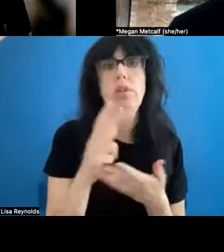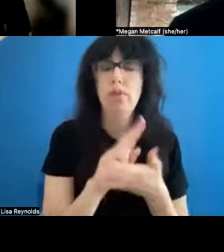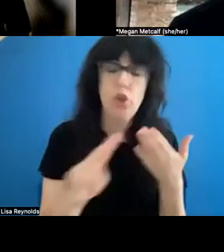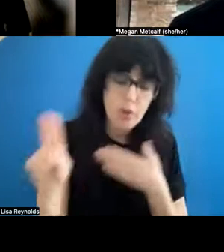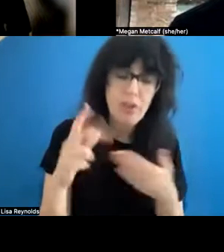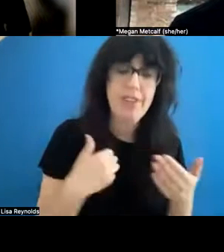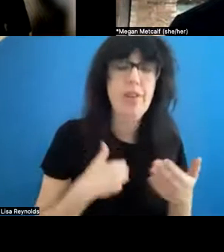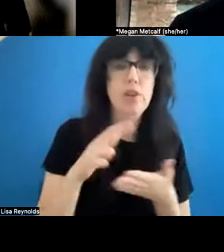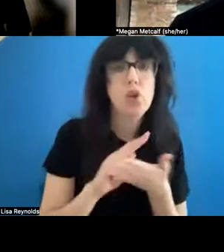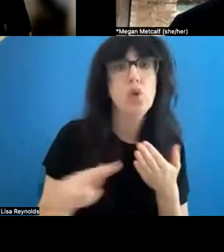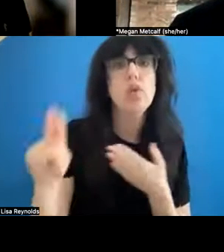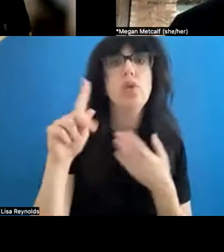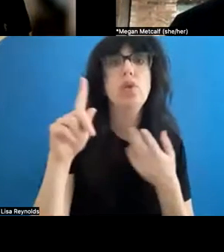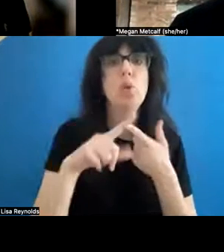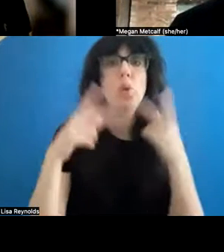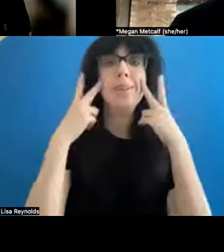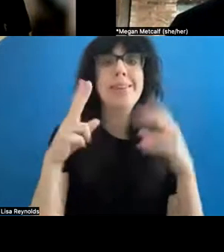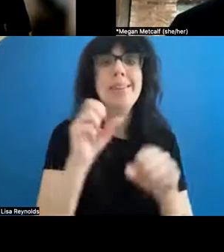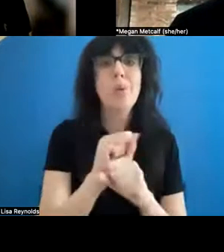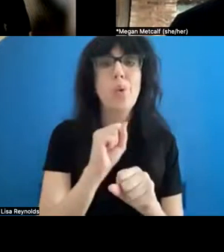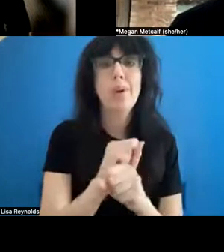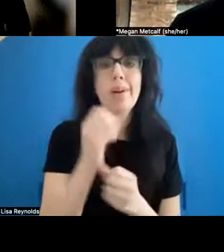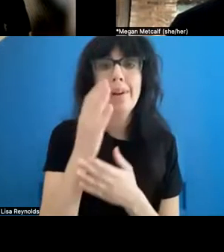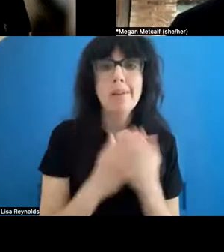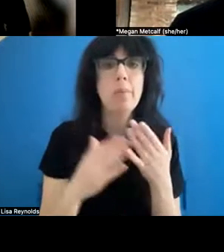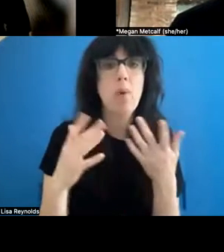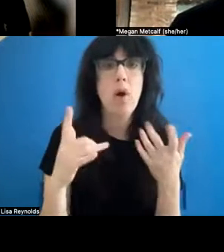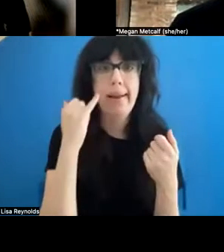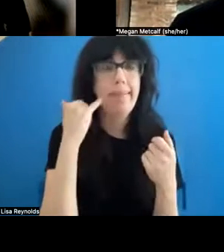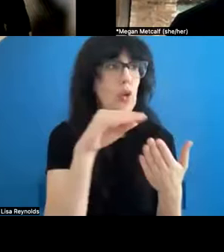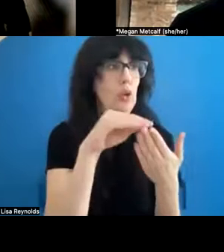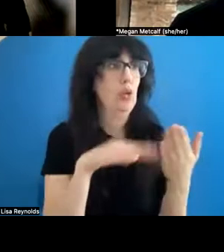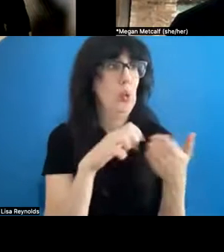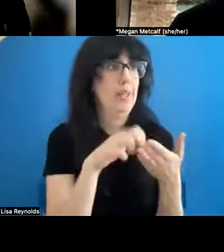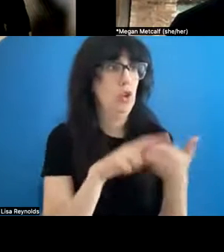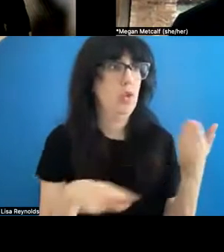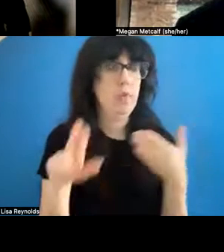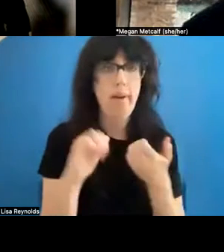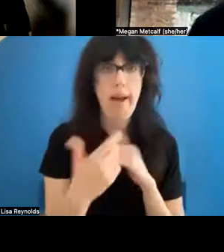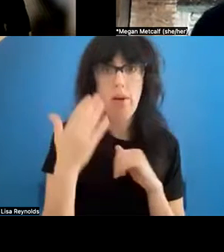work. Because that's part of the problem. If you're coming up as a student in university, how do you know about the work that was done ten years